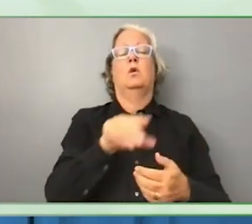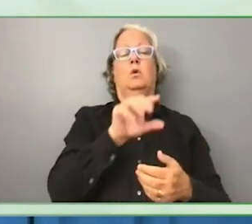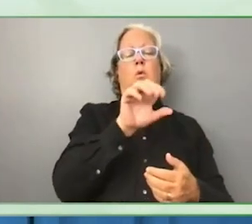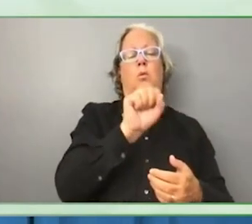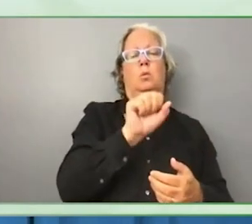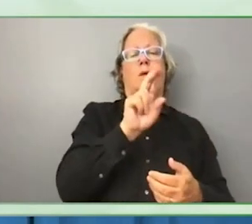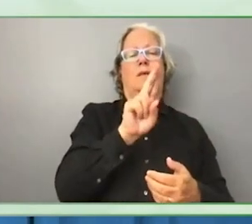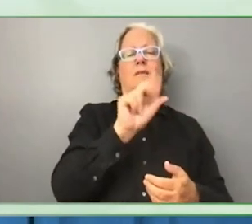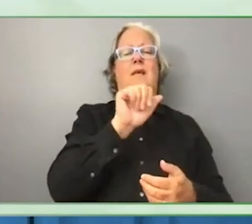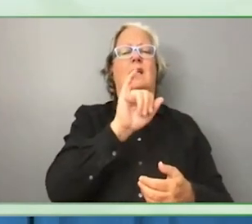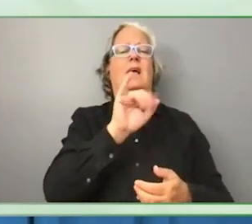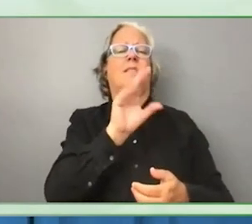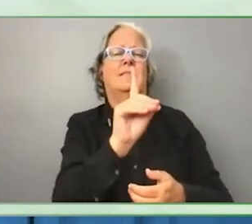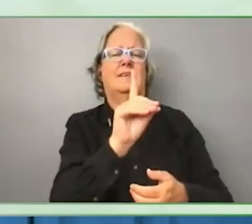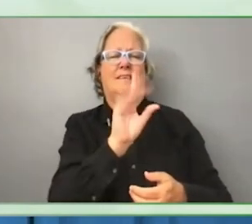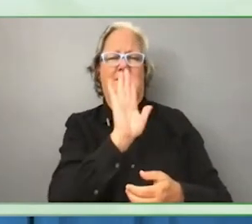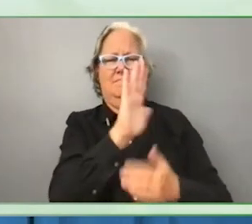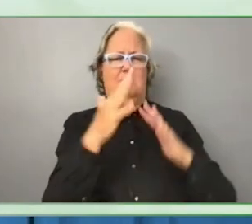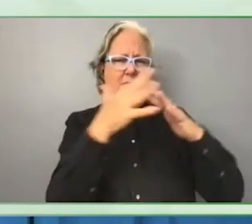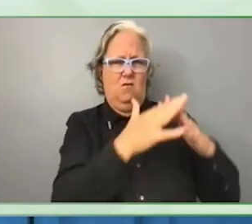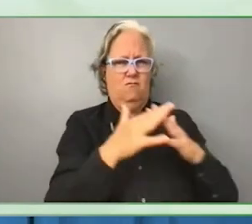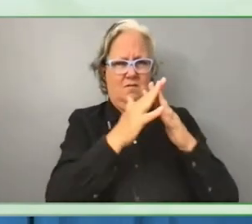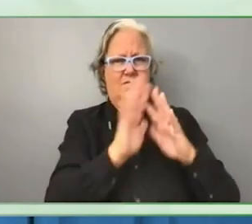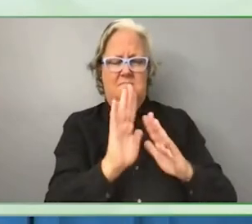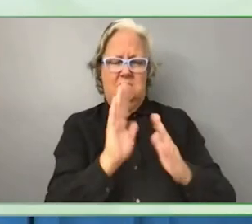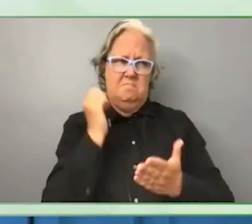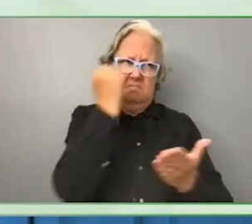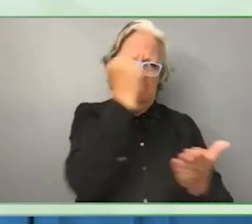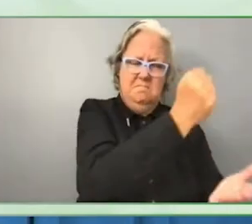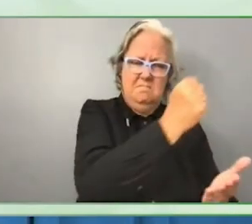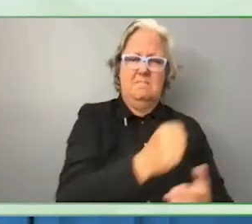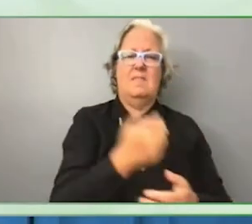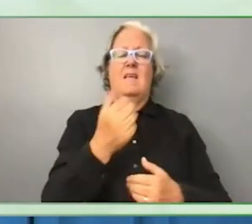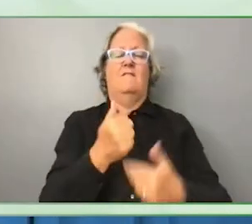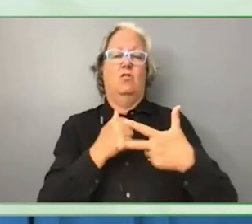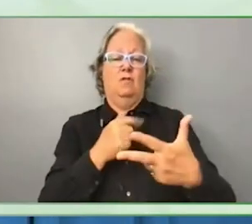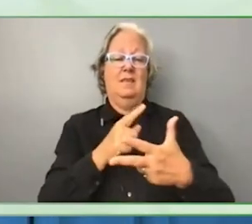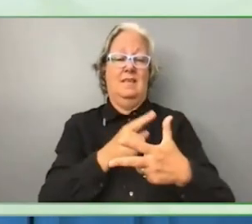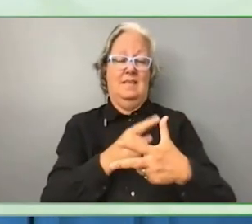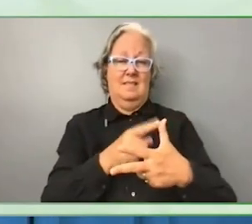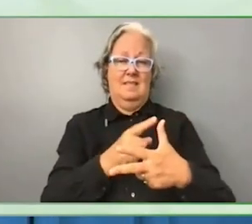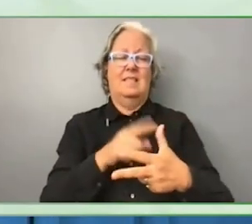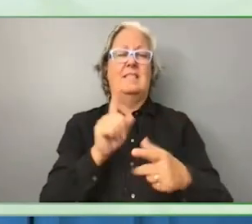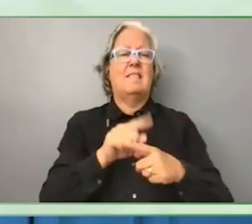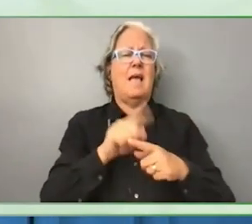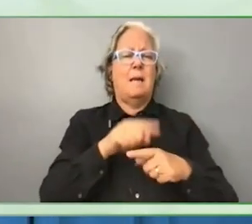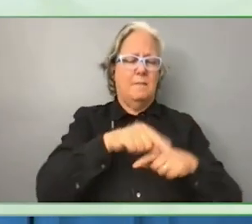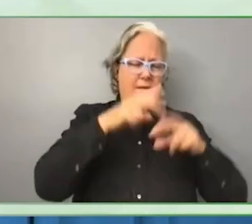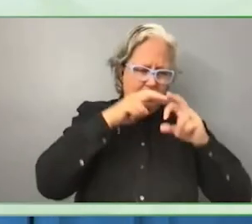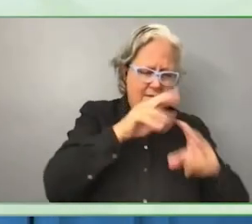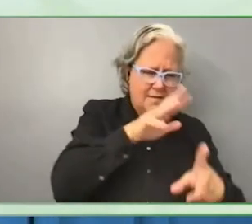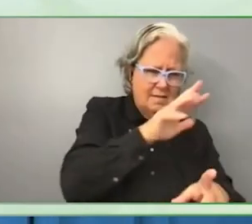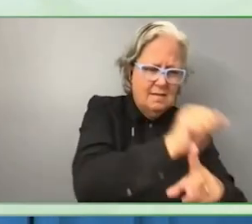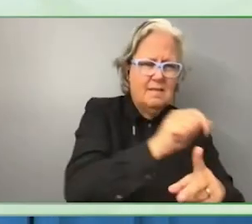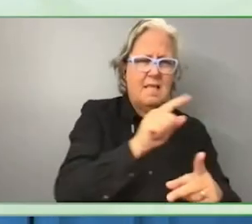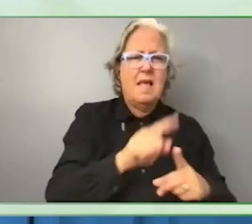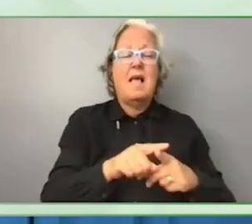It was built around three pillars, diagnostics, analytics, pilots and knowledge products.